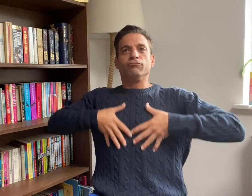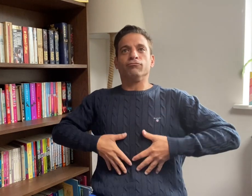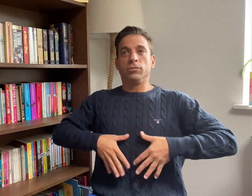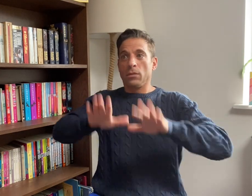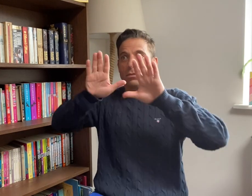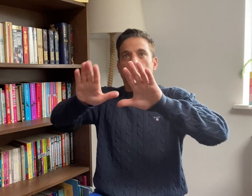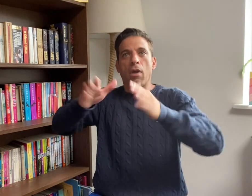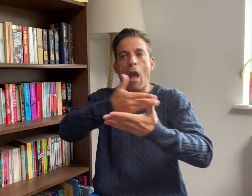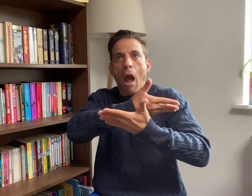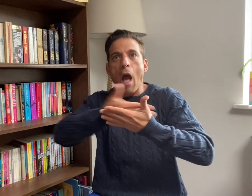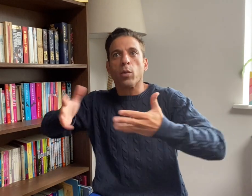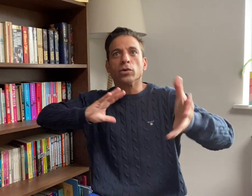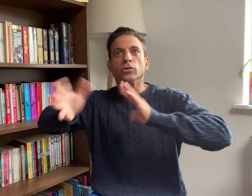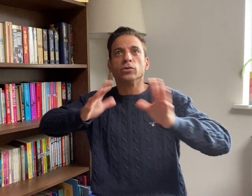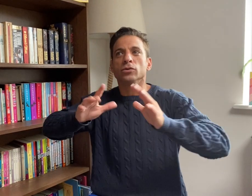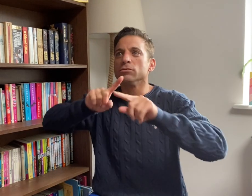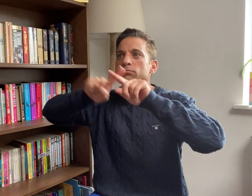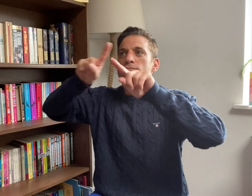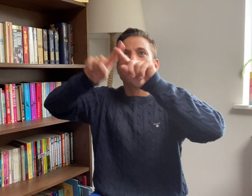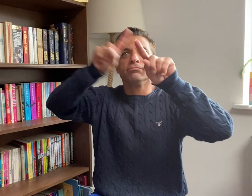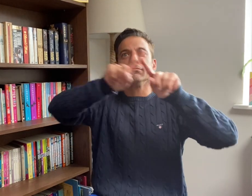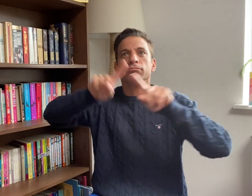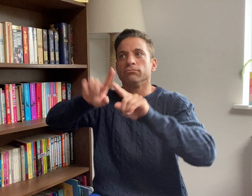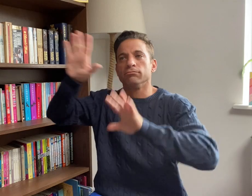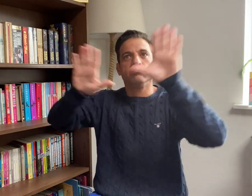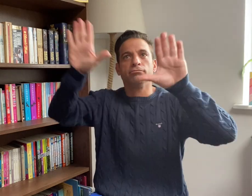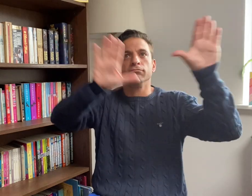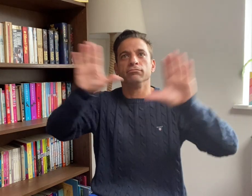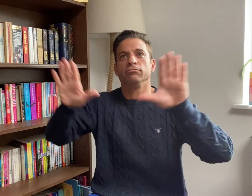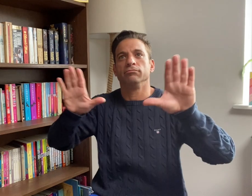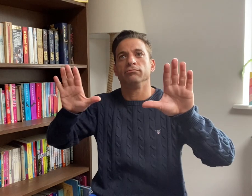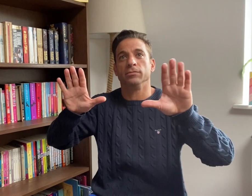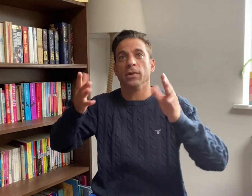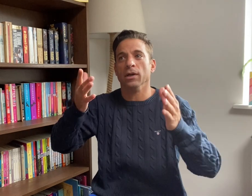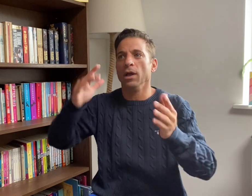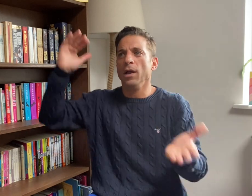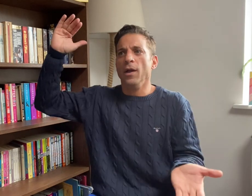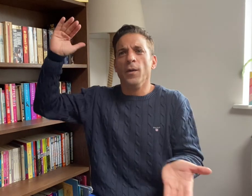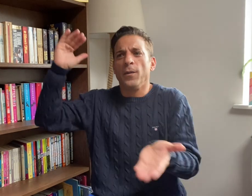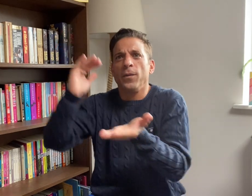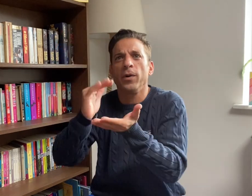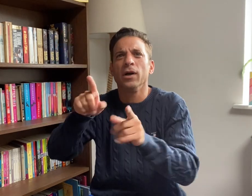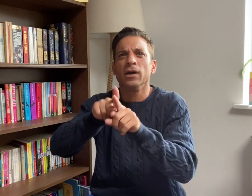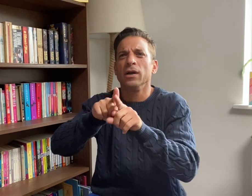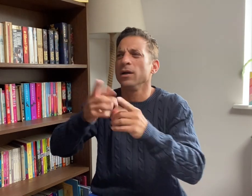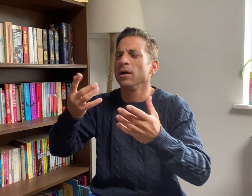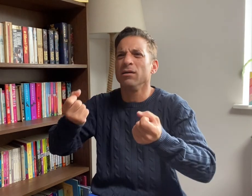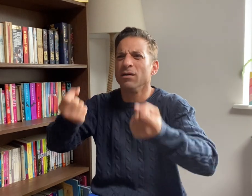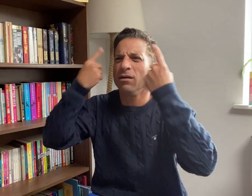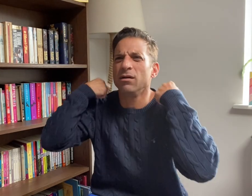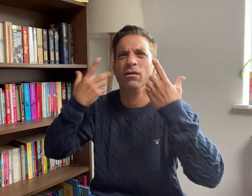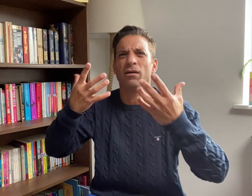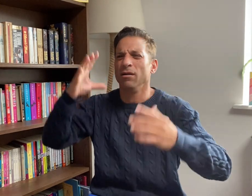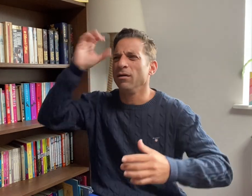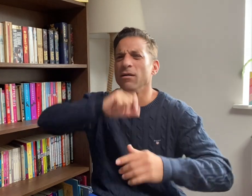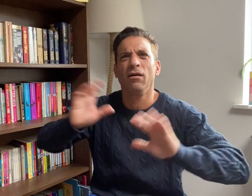reducing misunderstandings, which could be dangerous in emergencies.